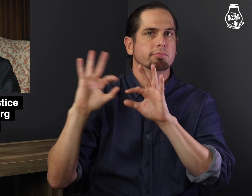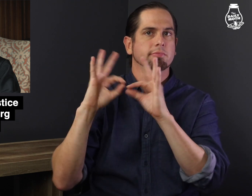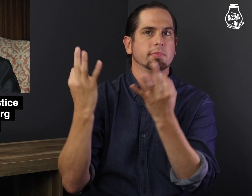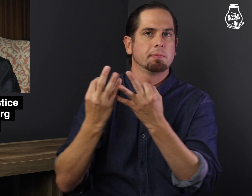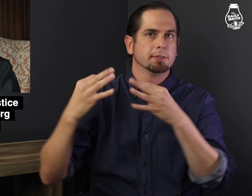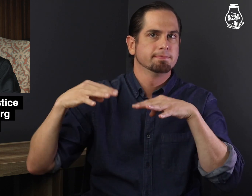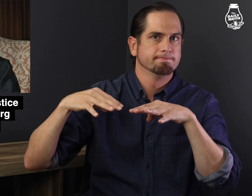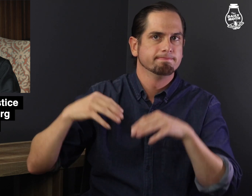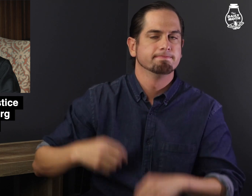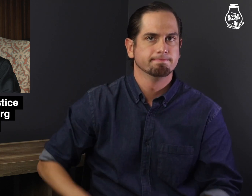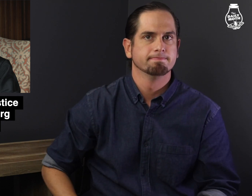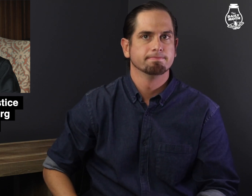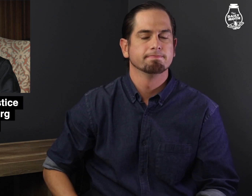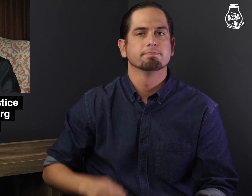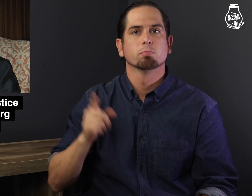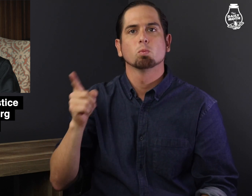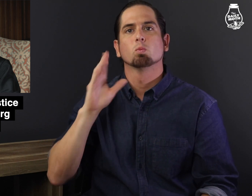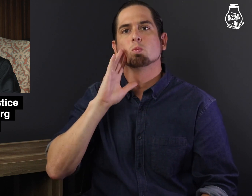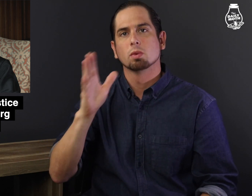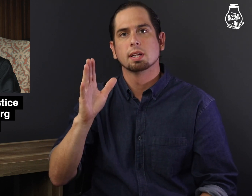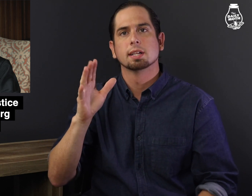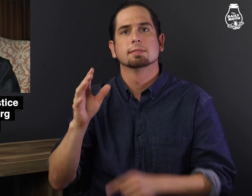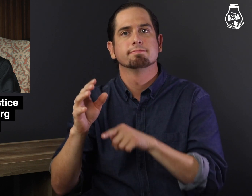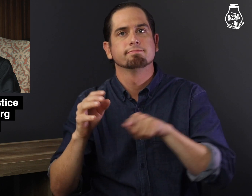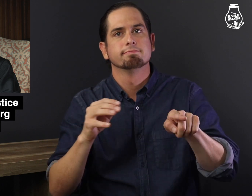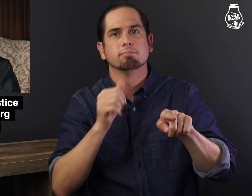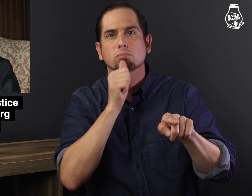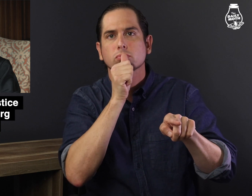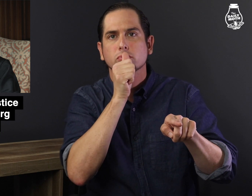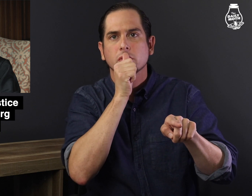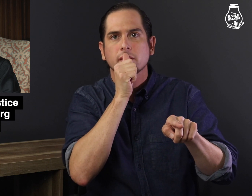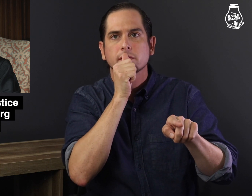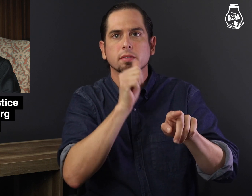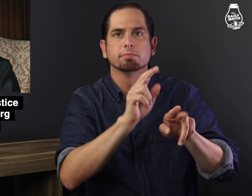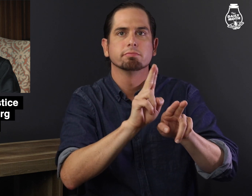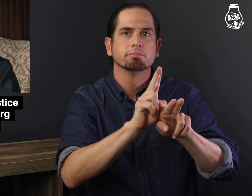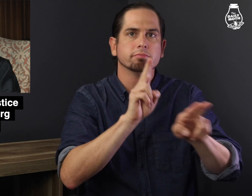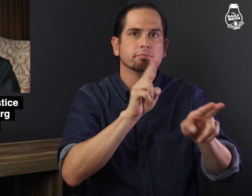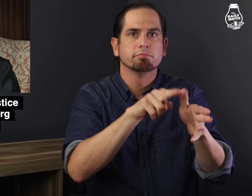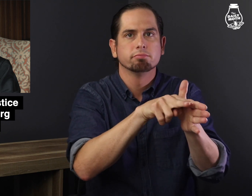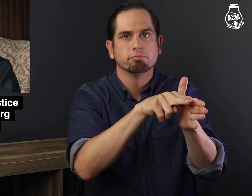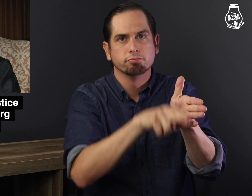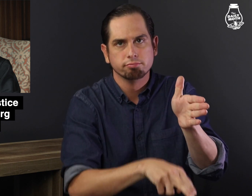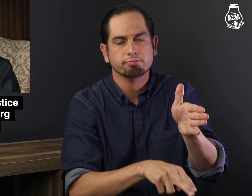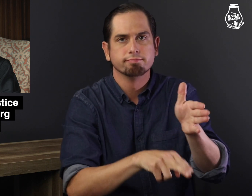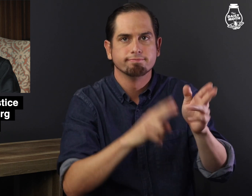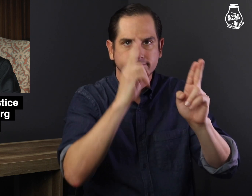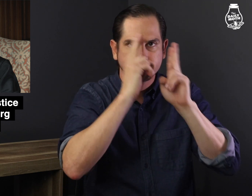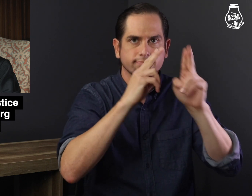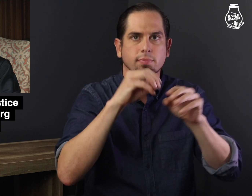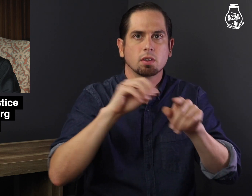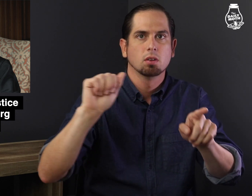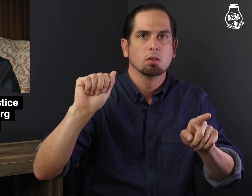in Washington, D.C. She will have a private burial at